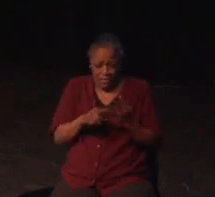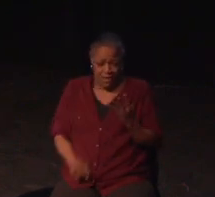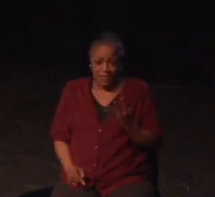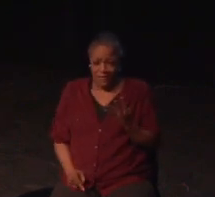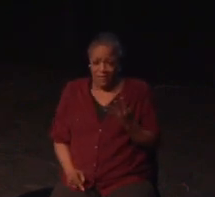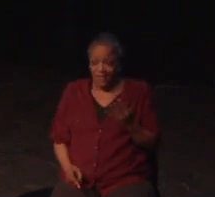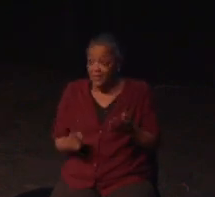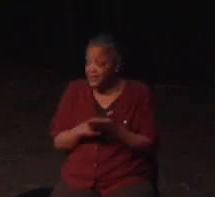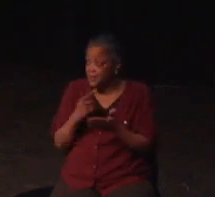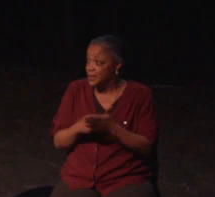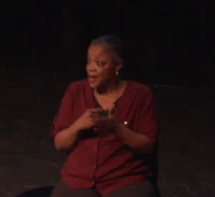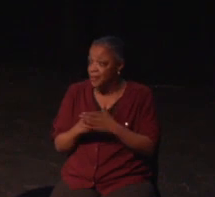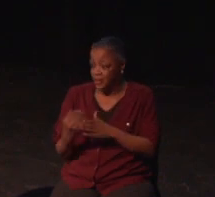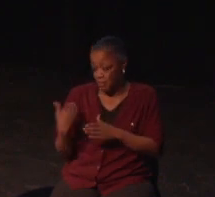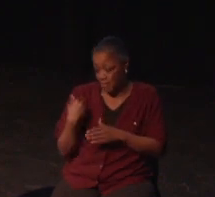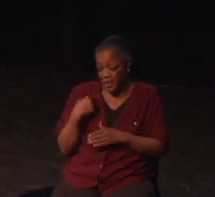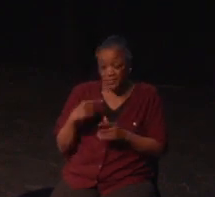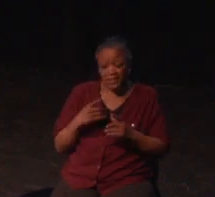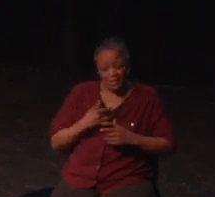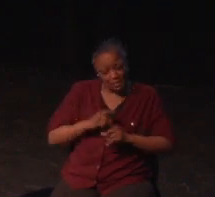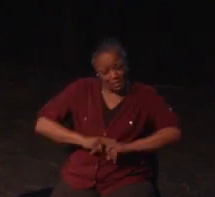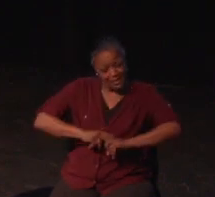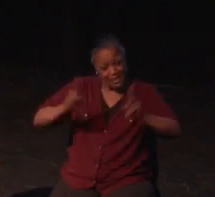you may have heard of, I mean maybe.